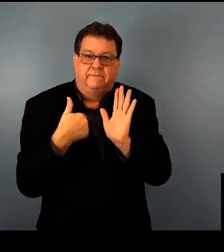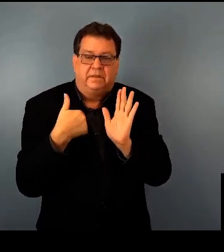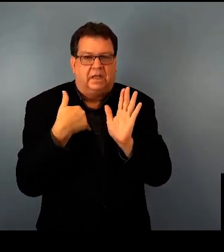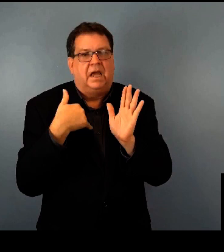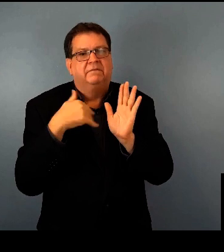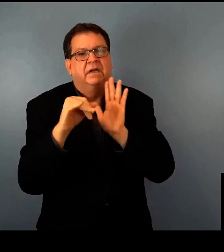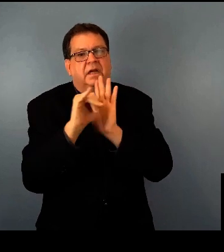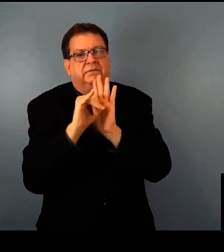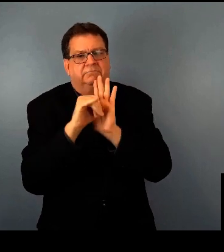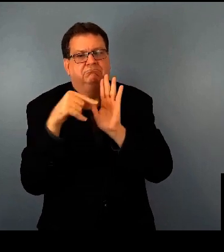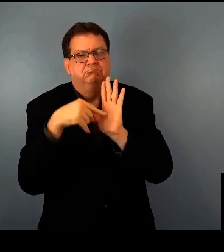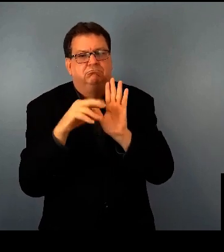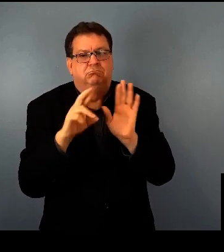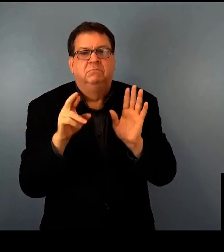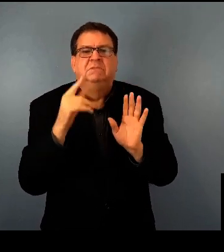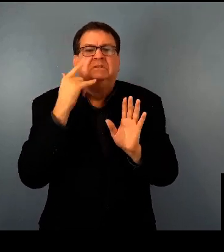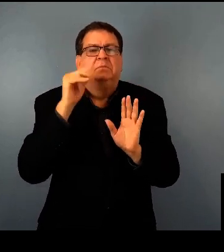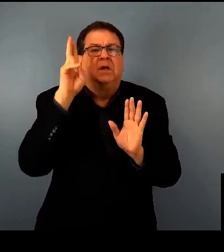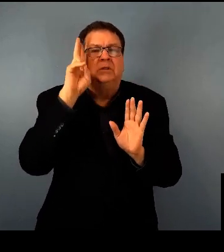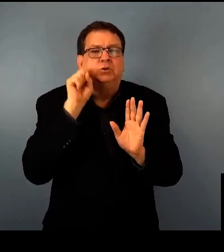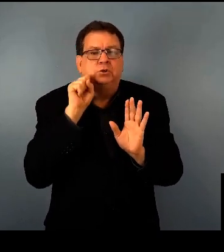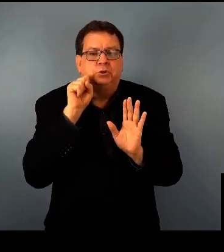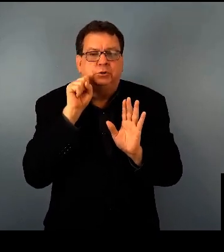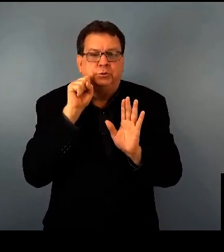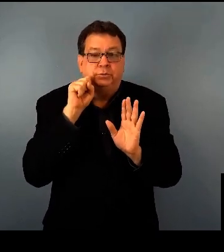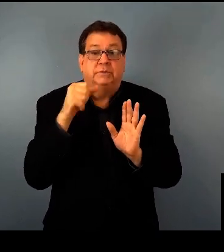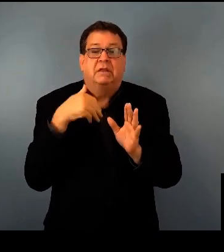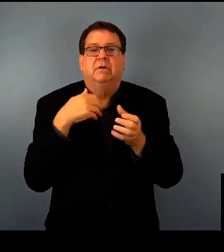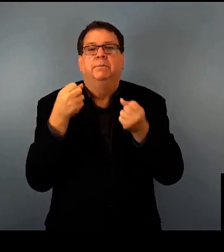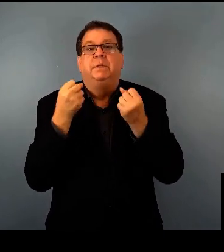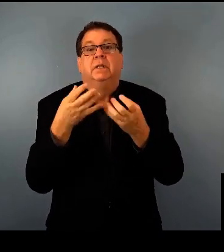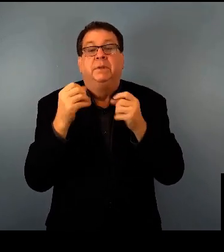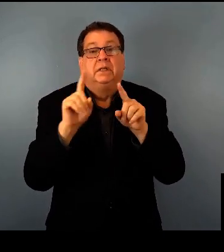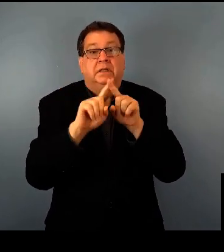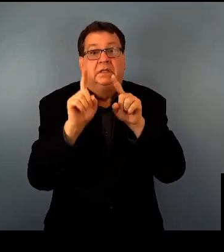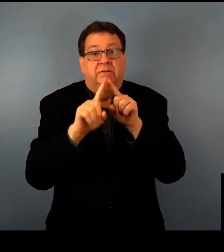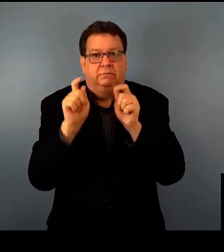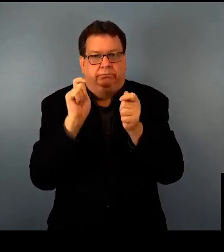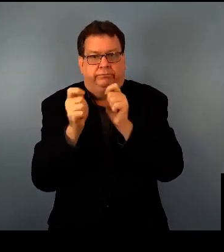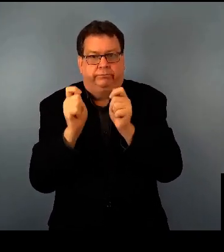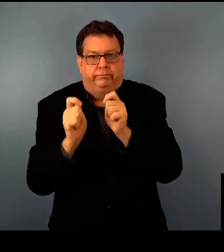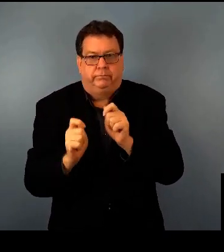Now in a complex disorder, like Usher syndrome, that can be caused by mutations in many different genes,